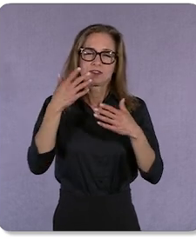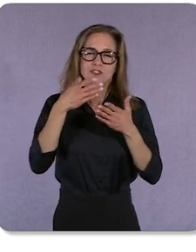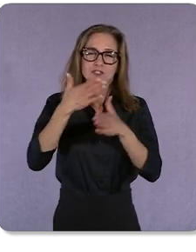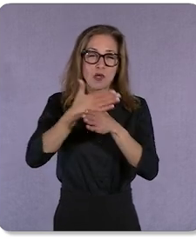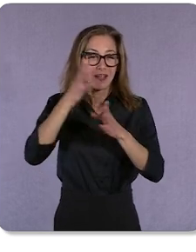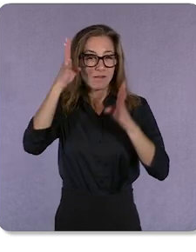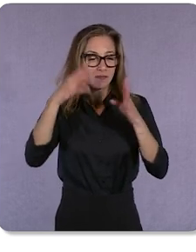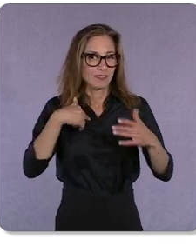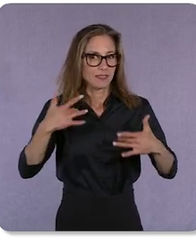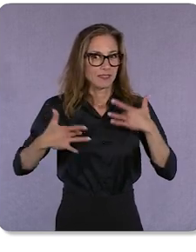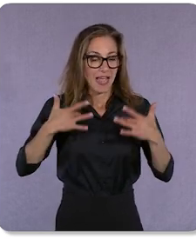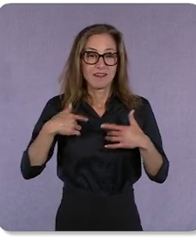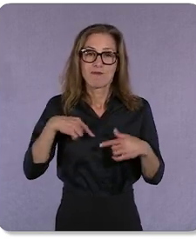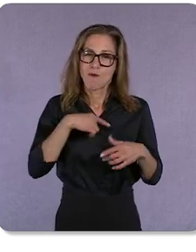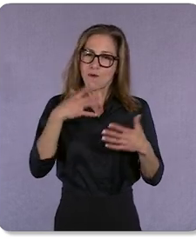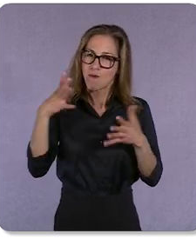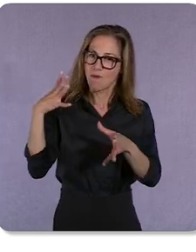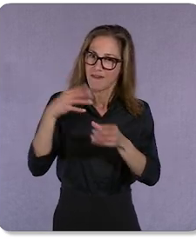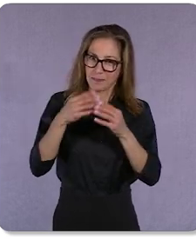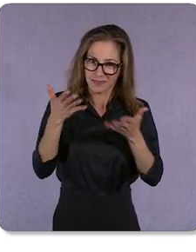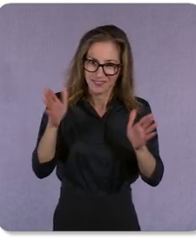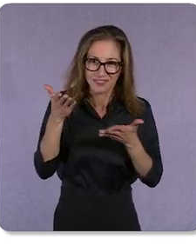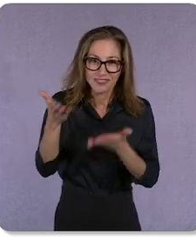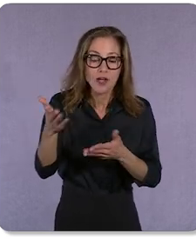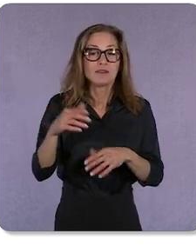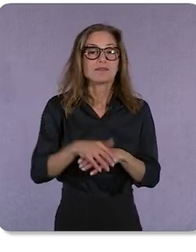We’ve all been there. While searching on Google,